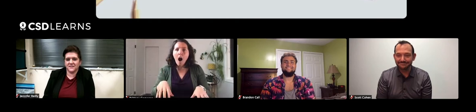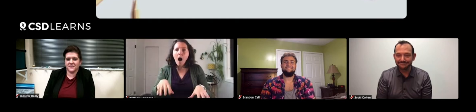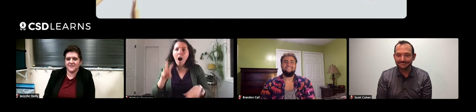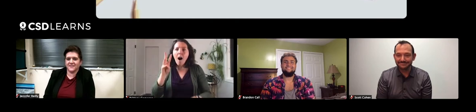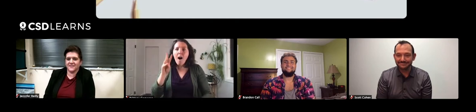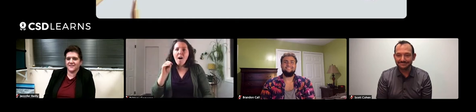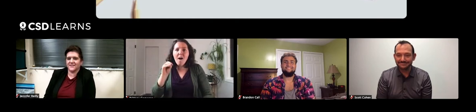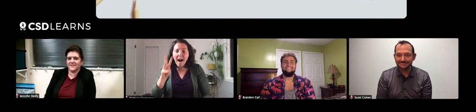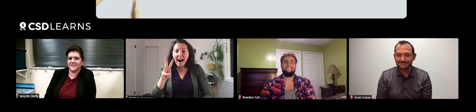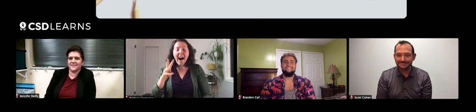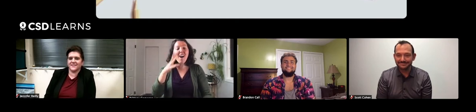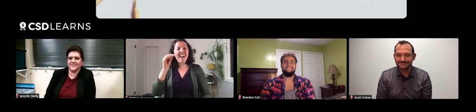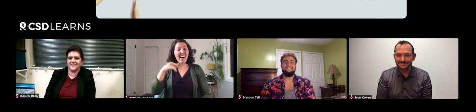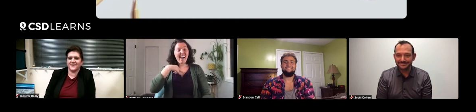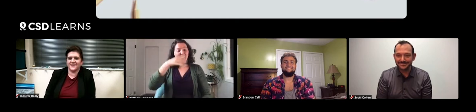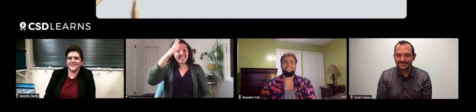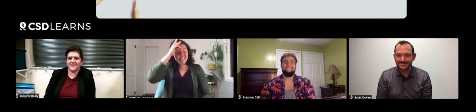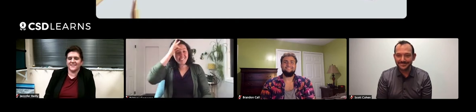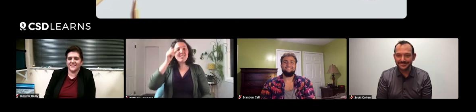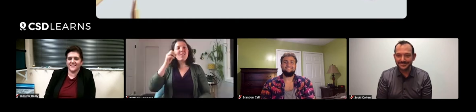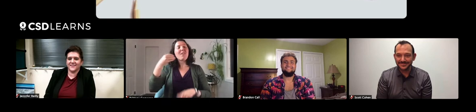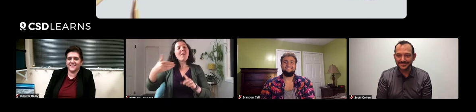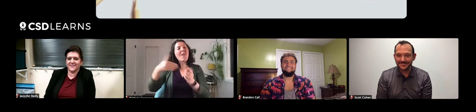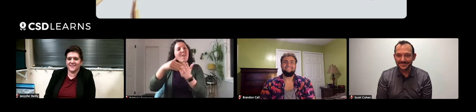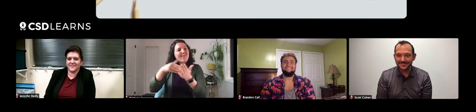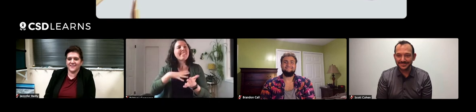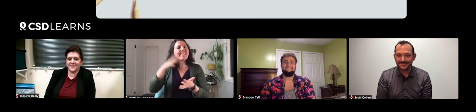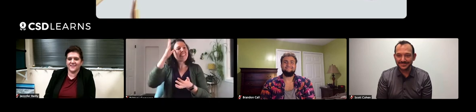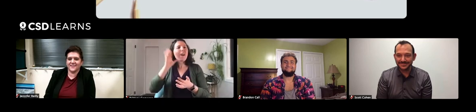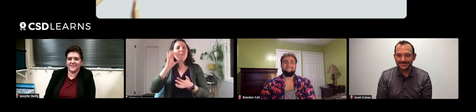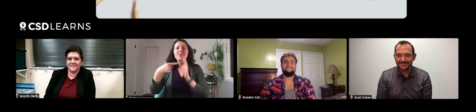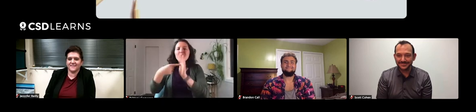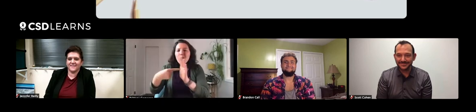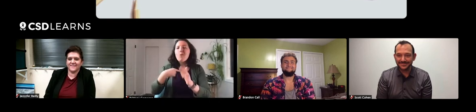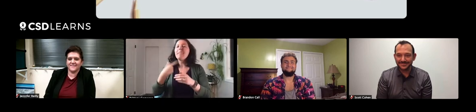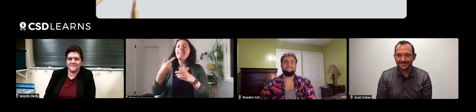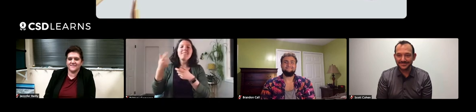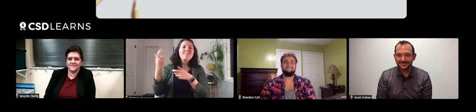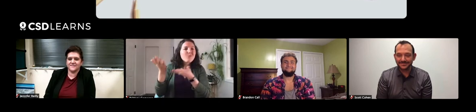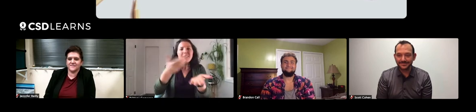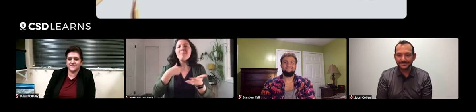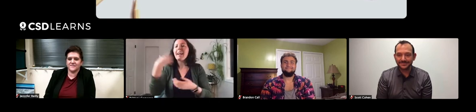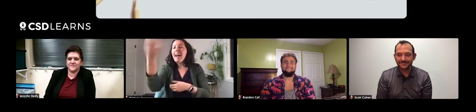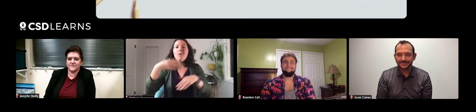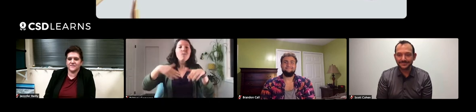It was so shocking, it stuck with me. And same situation, we'd go out for walks and my dad would show me various different animals.